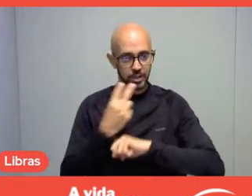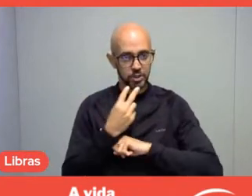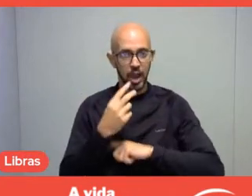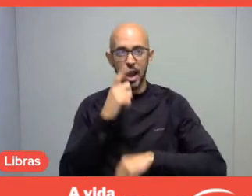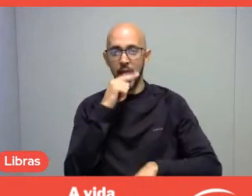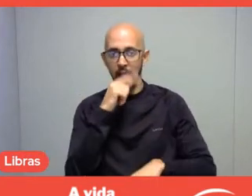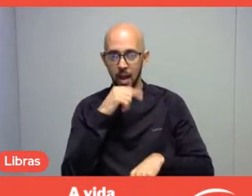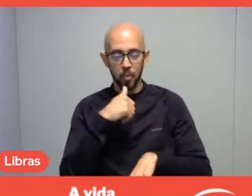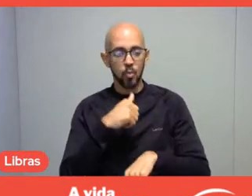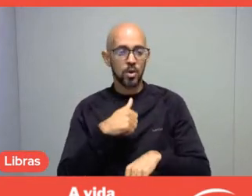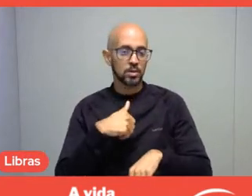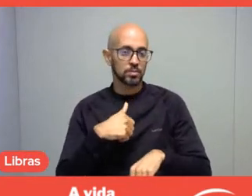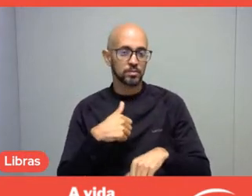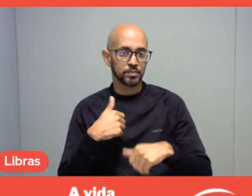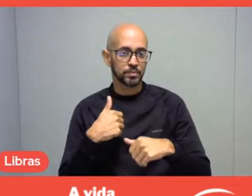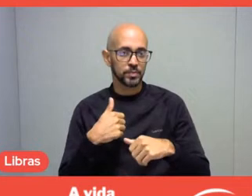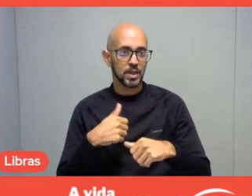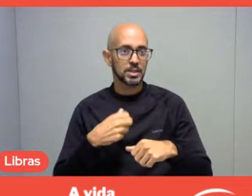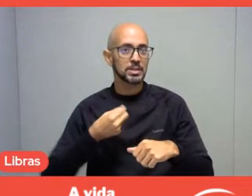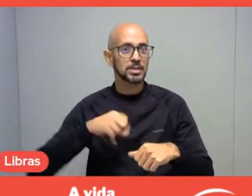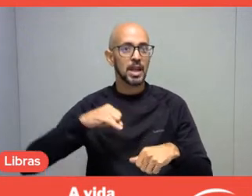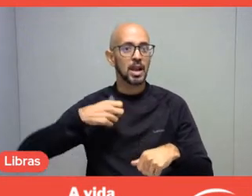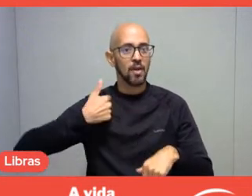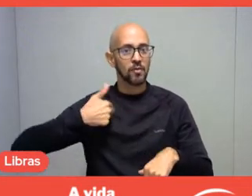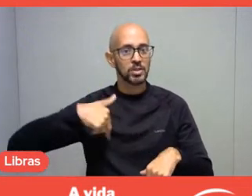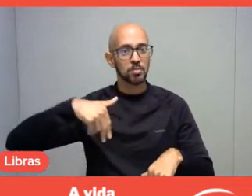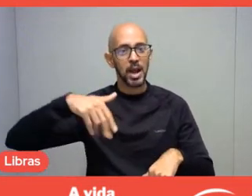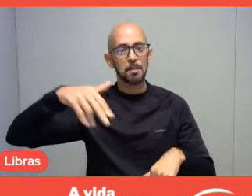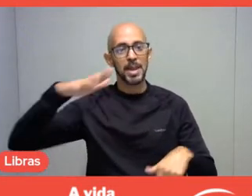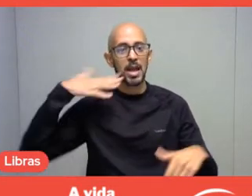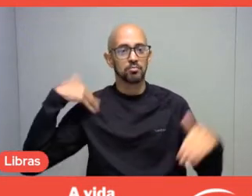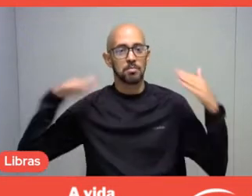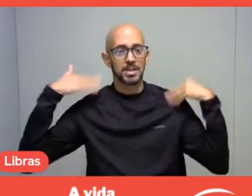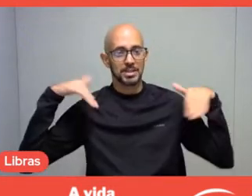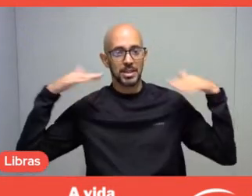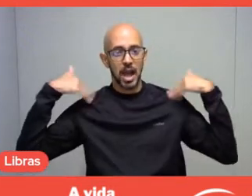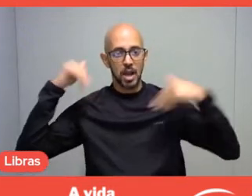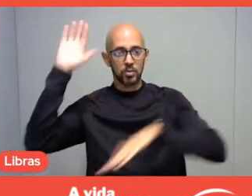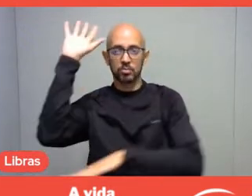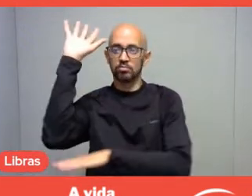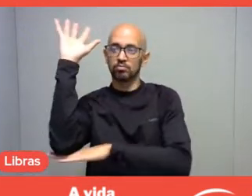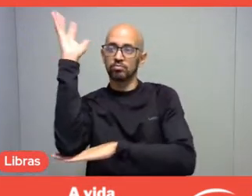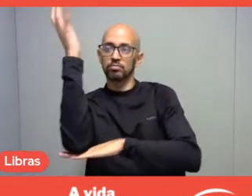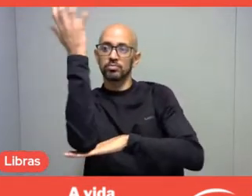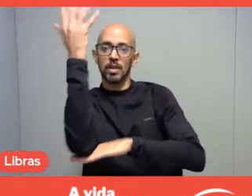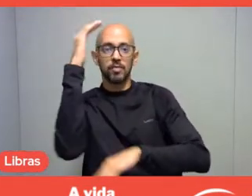They will take a walk through the forest, and they will learn about the dangers of the forest,